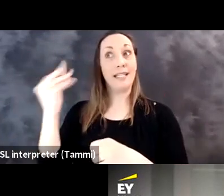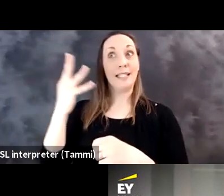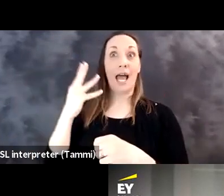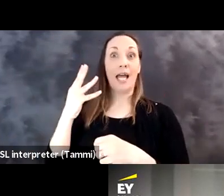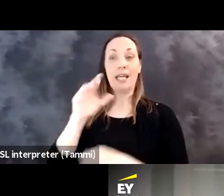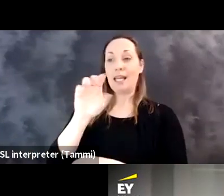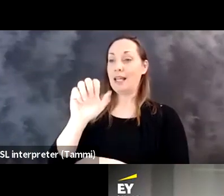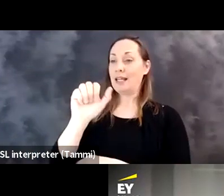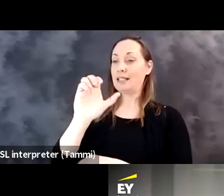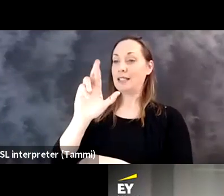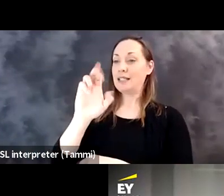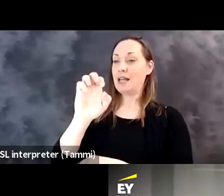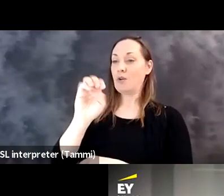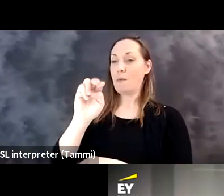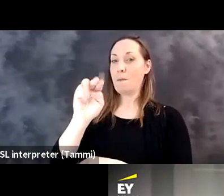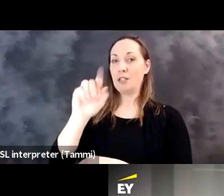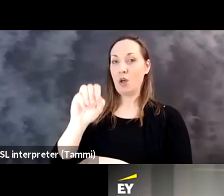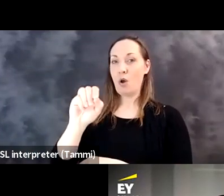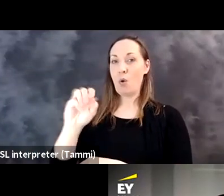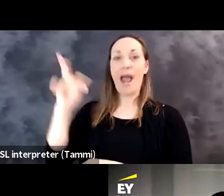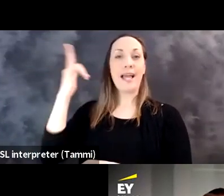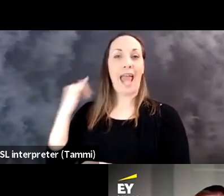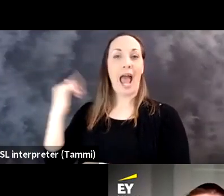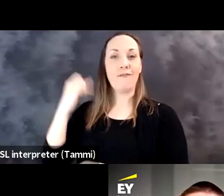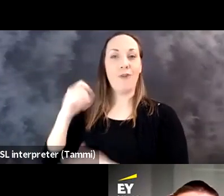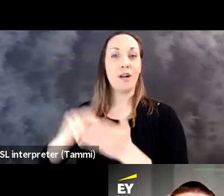I'm wearing a blue dress, and I'm in bright sunny sack meant roe, California.